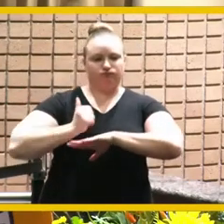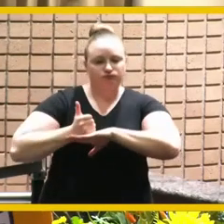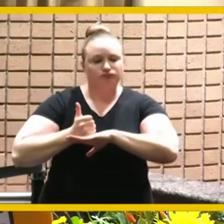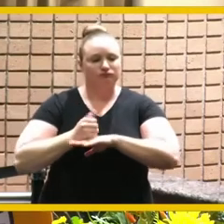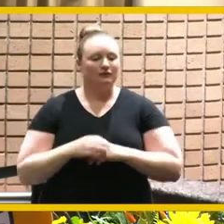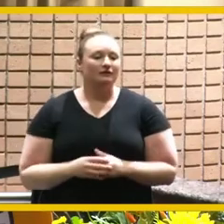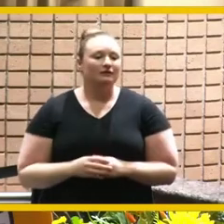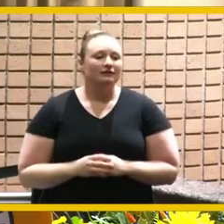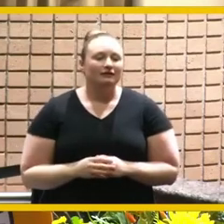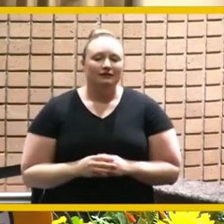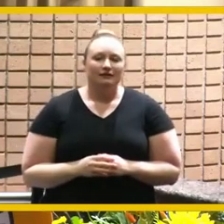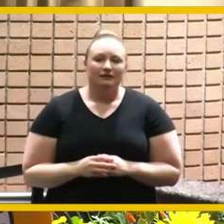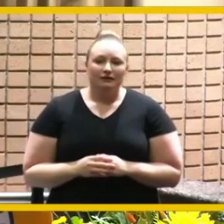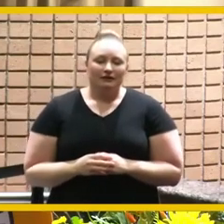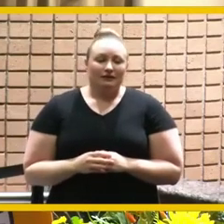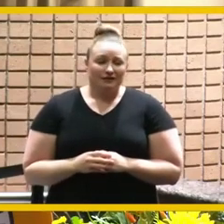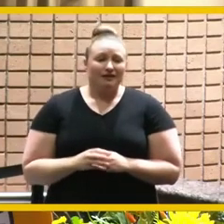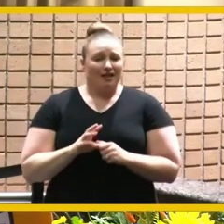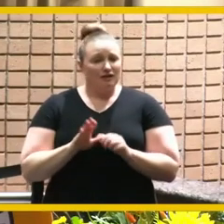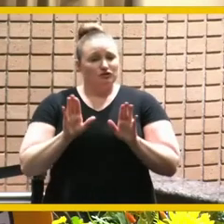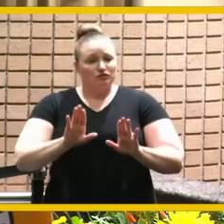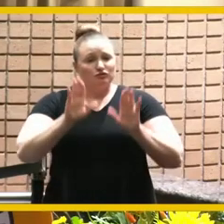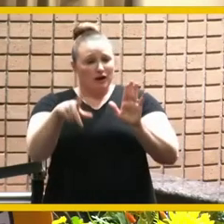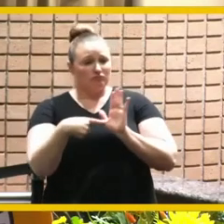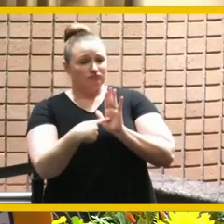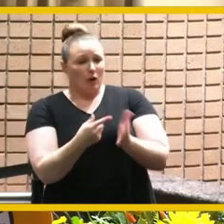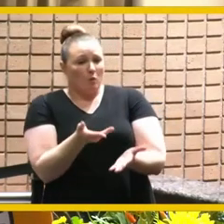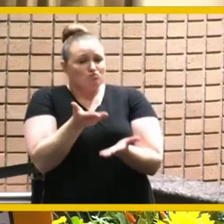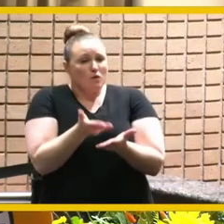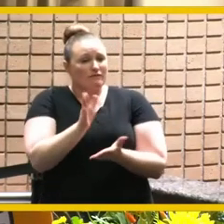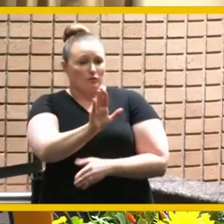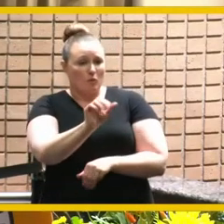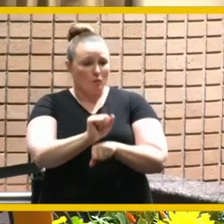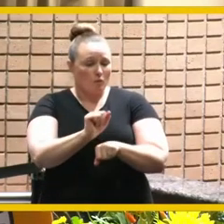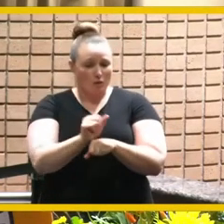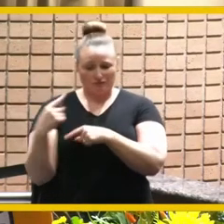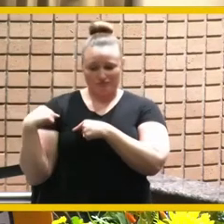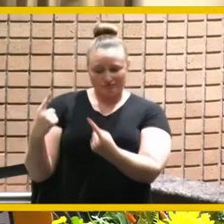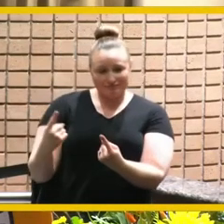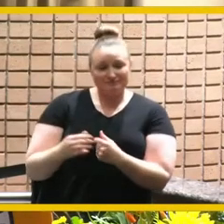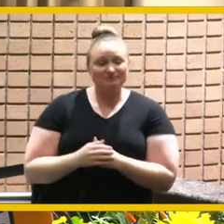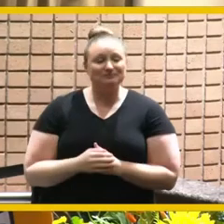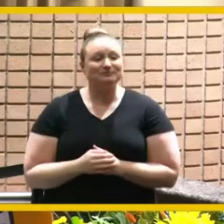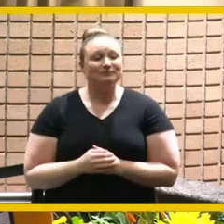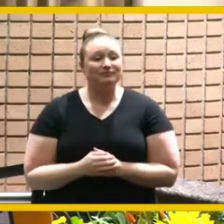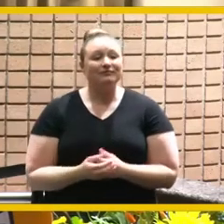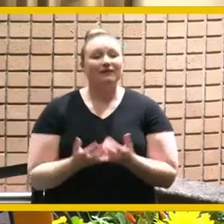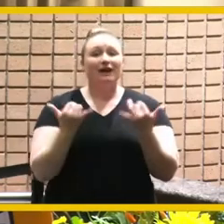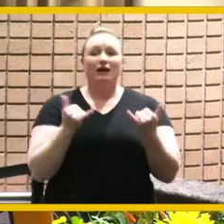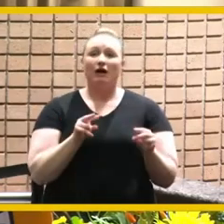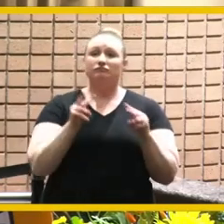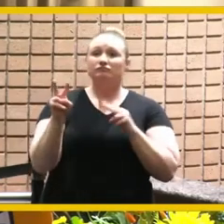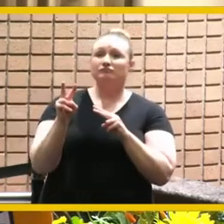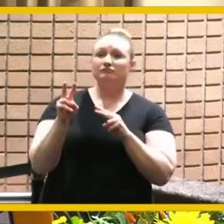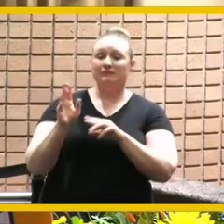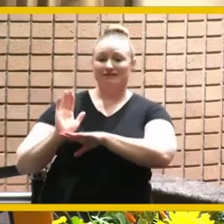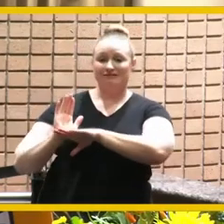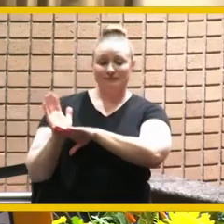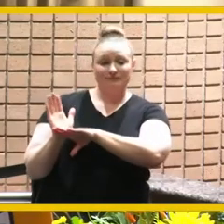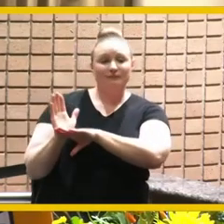and that's a great testament to the amazing work that's been done so thank you mayor bailey now turn your attention to the screen to hear from the people who know him best